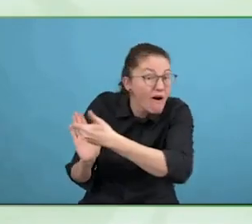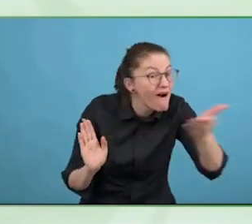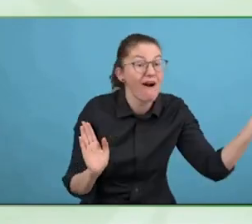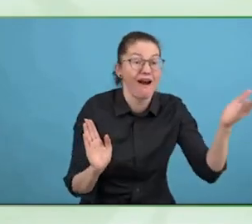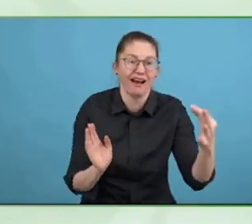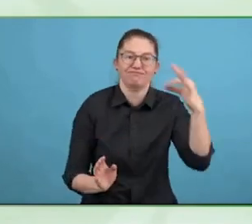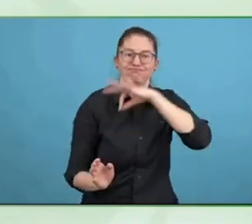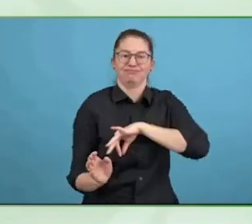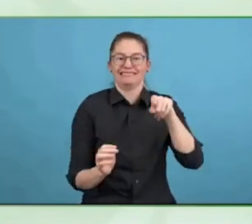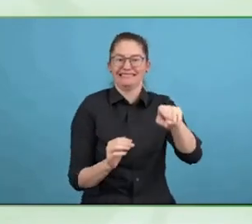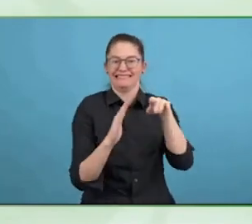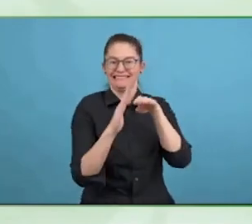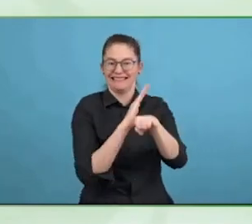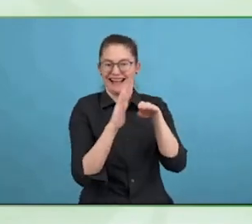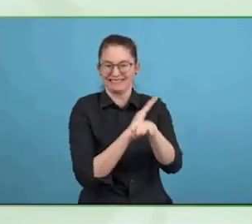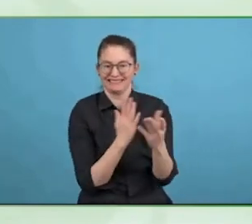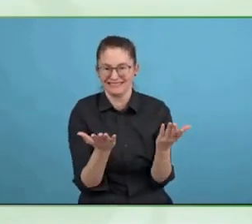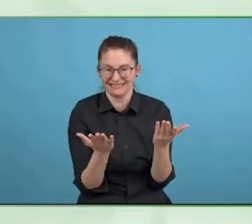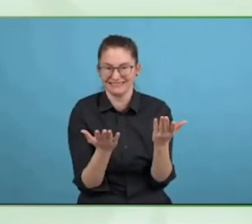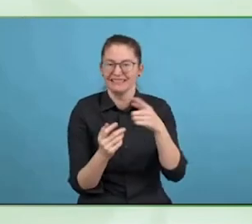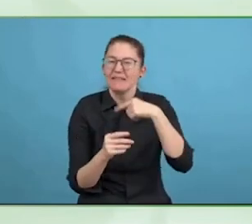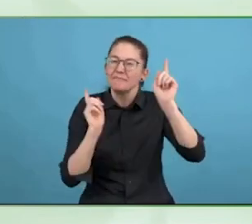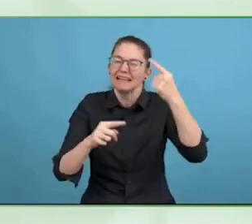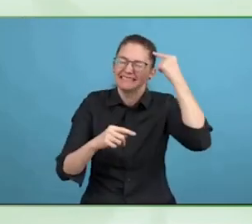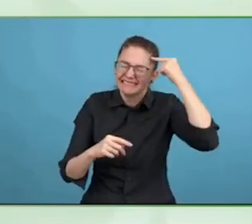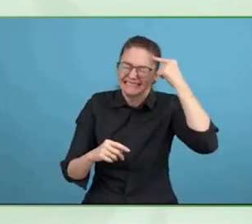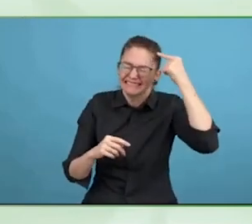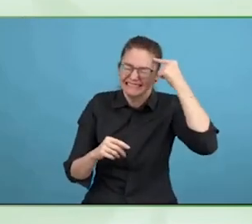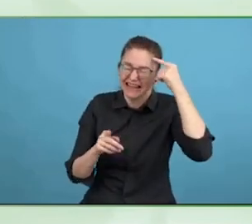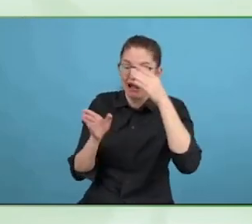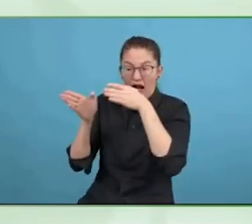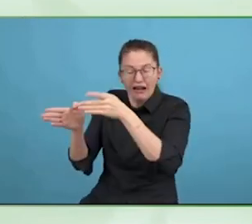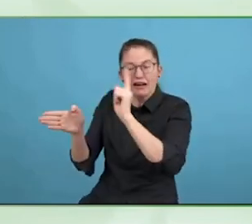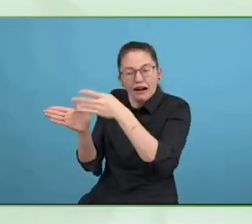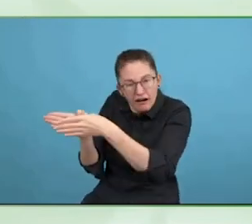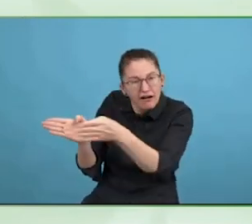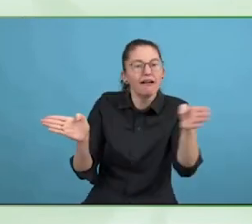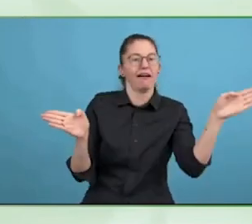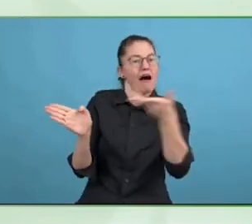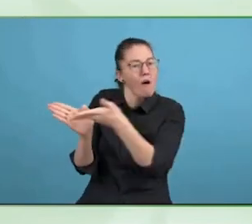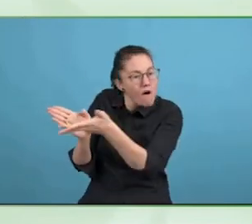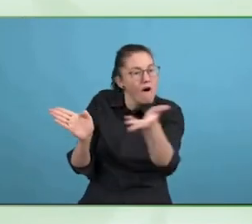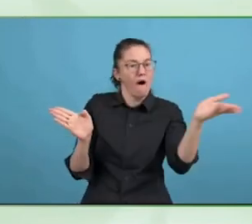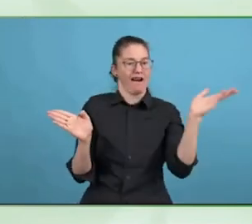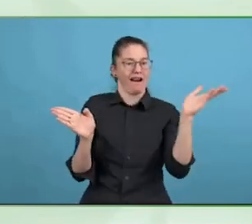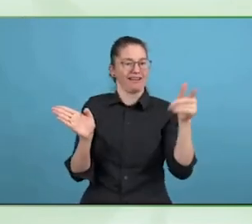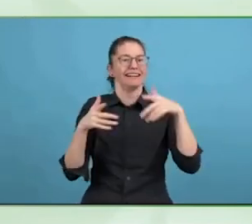As we raise awareness, it is good for everyone.